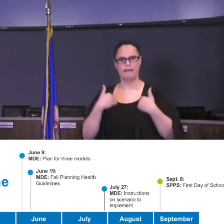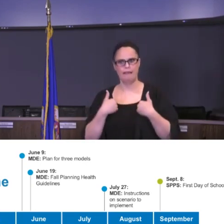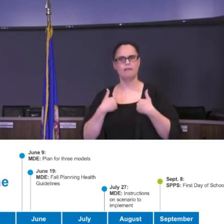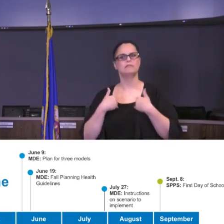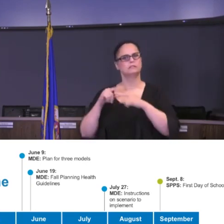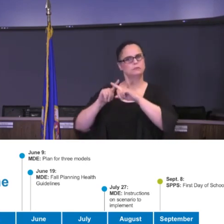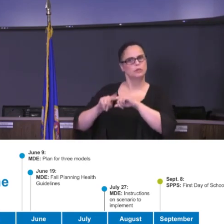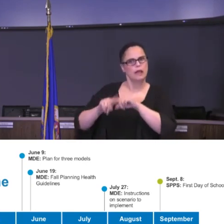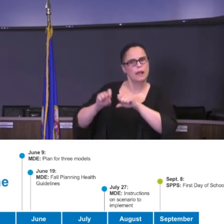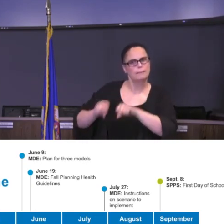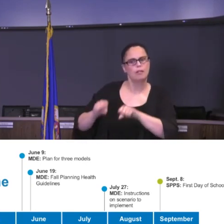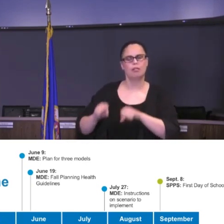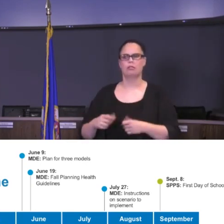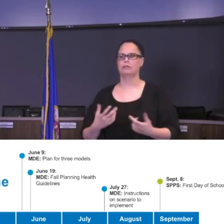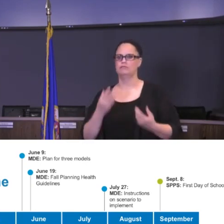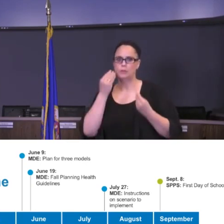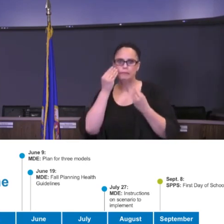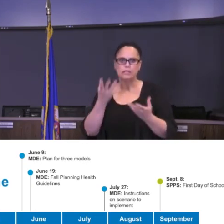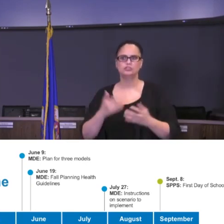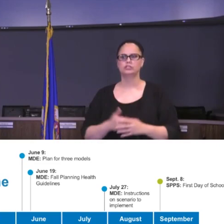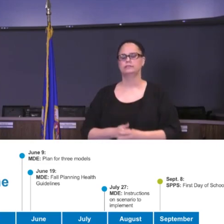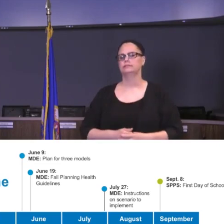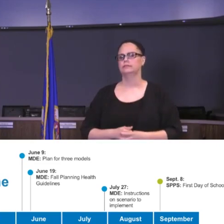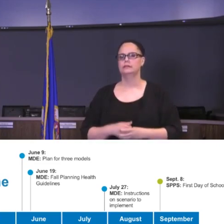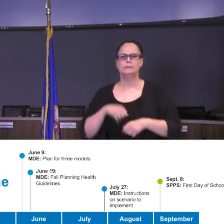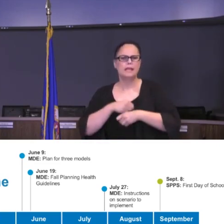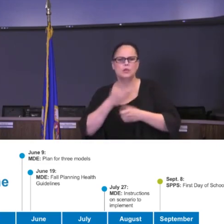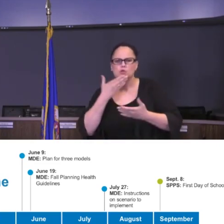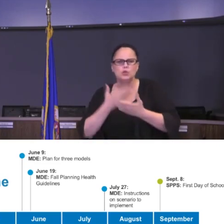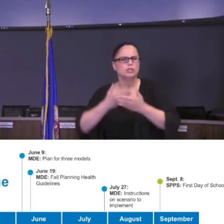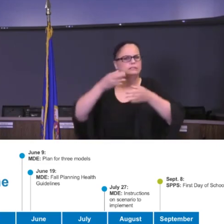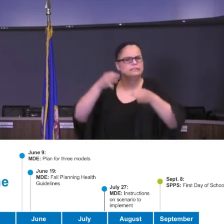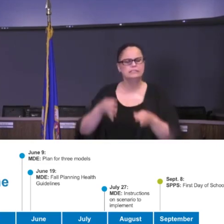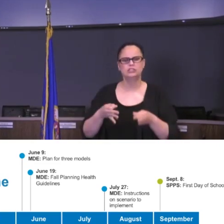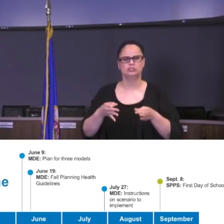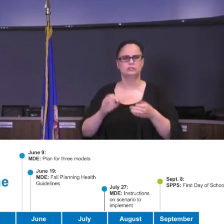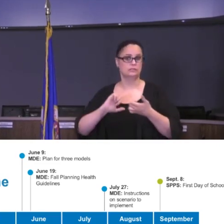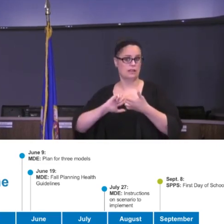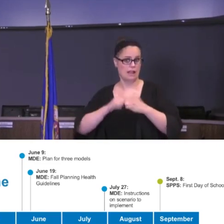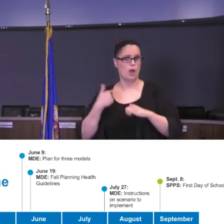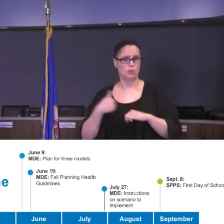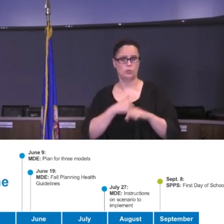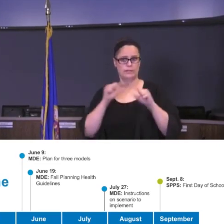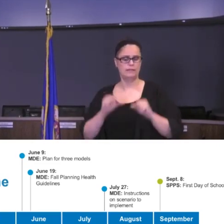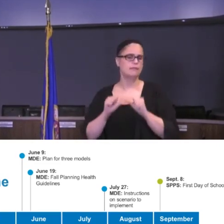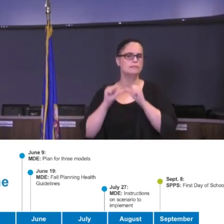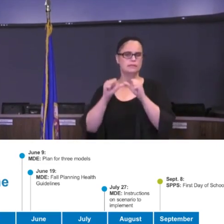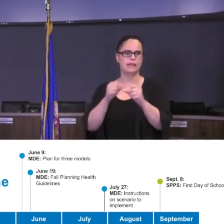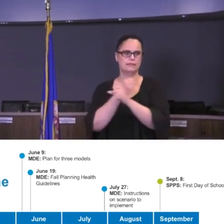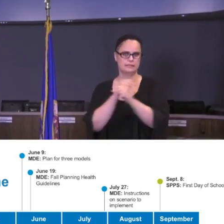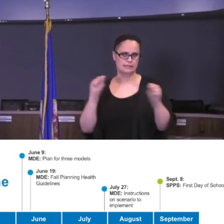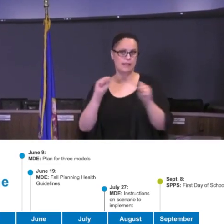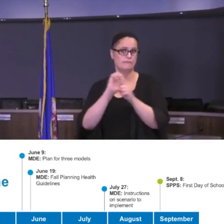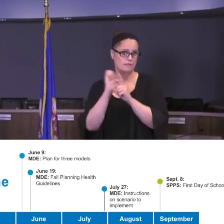data that they can and making great decisions for how we can maintain a safe environment if and when we are